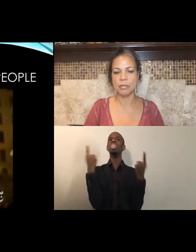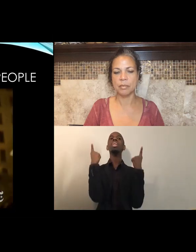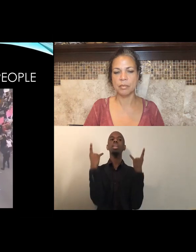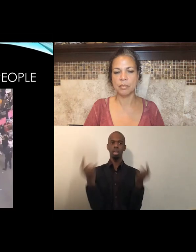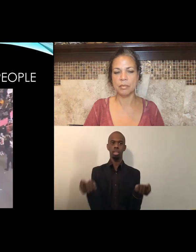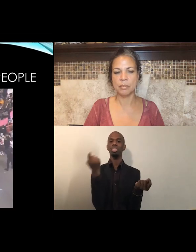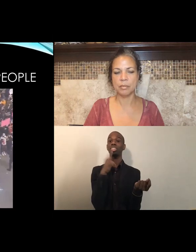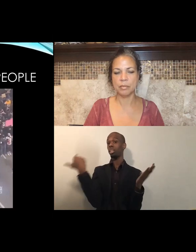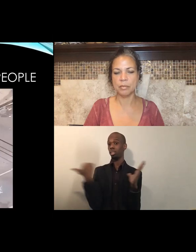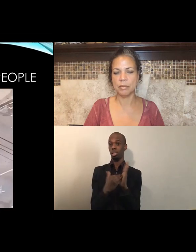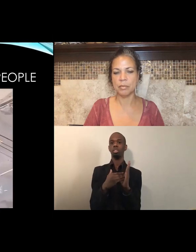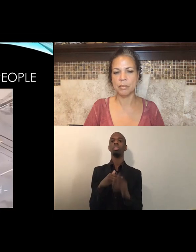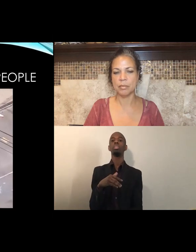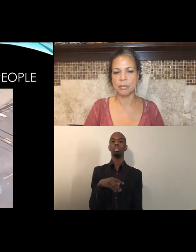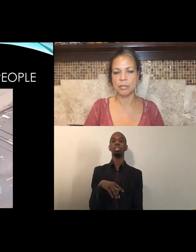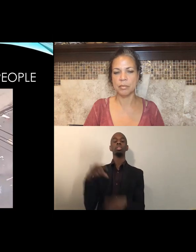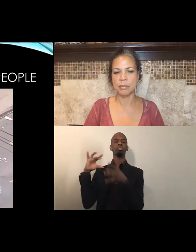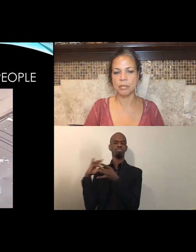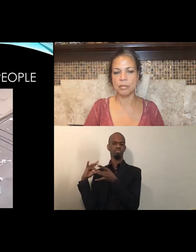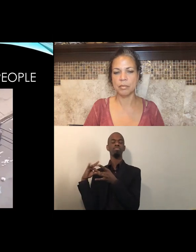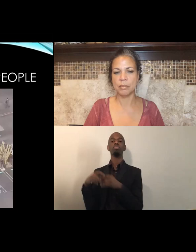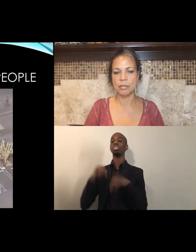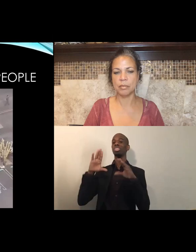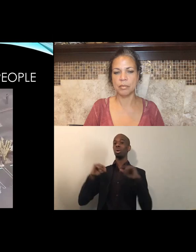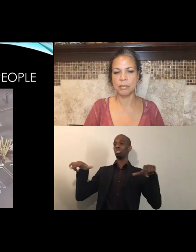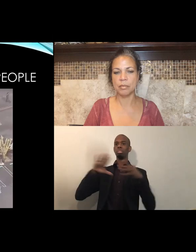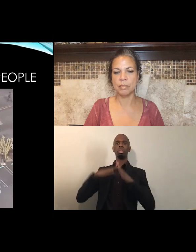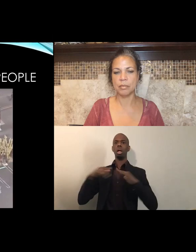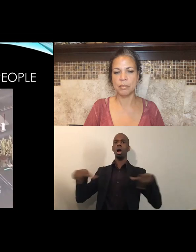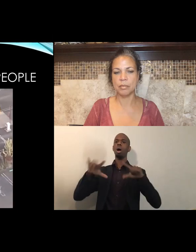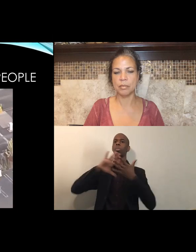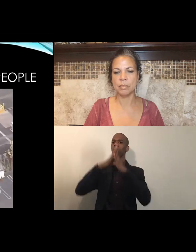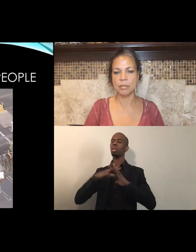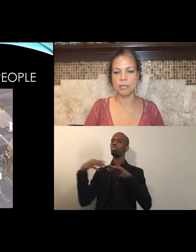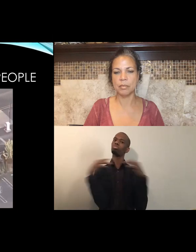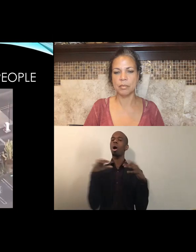[Reporter] Curfew was ordered. The city became a war zone. After attempting to breach television studios,